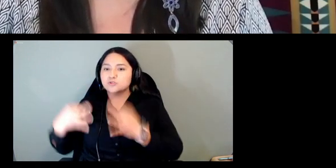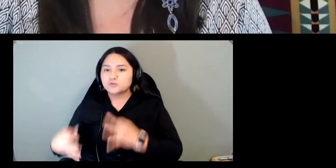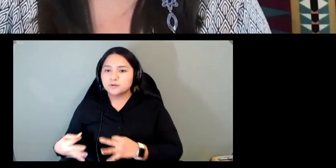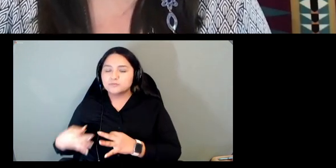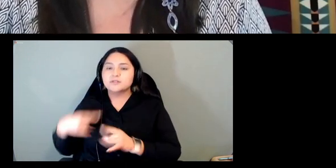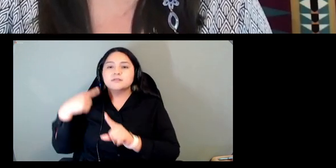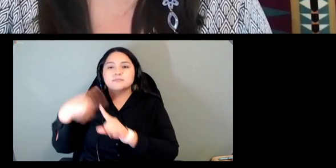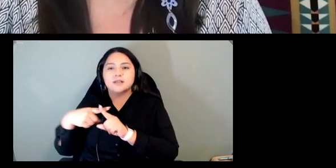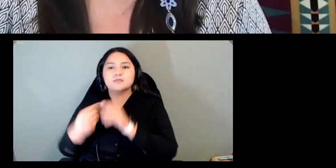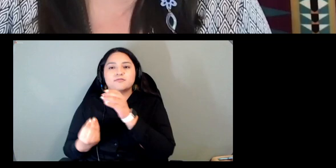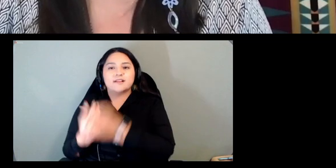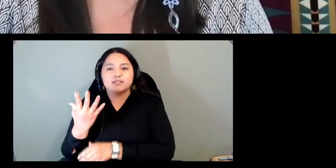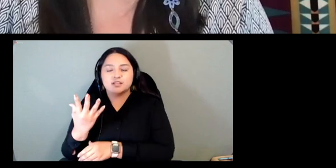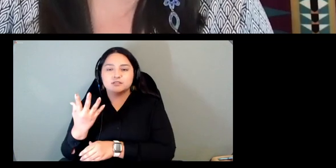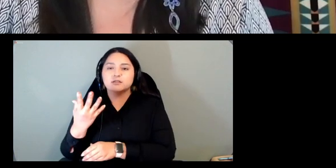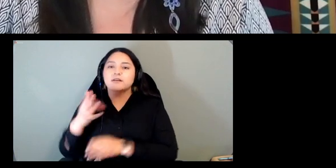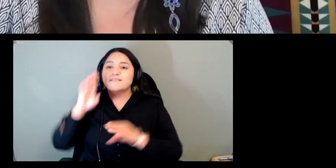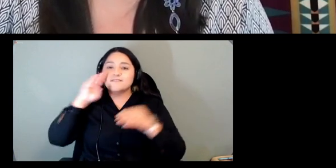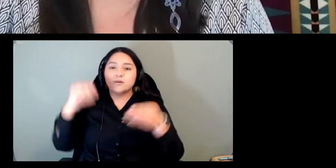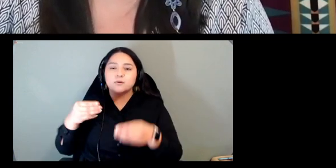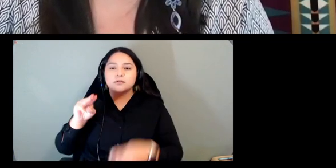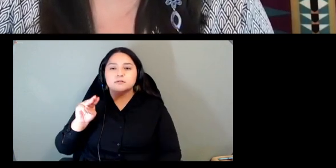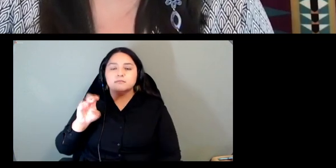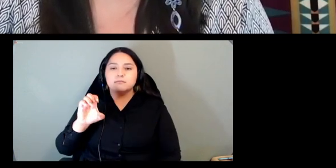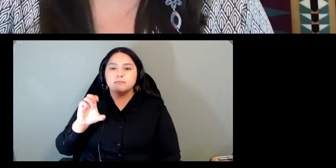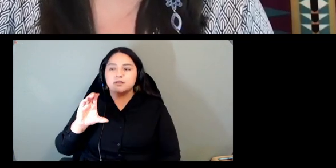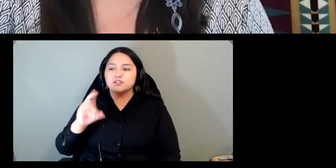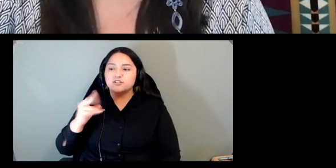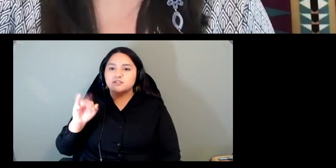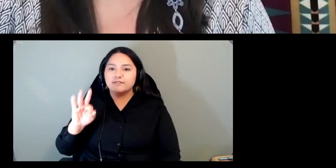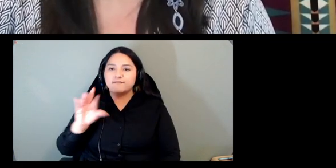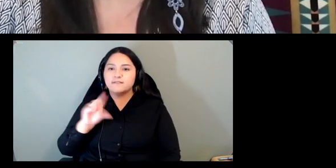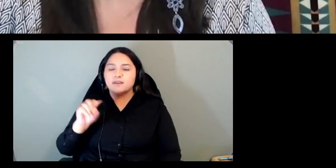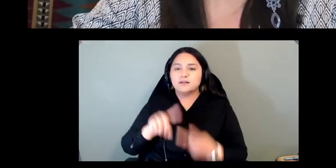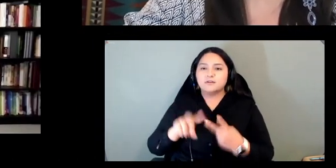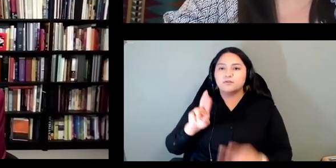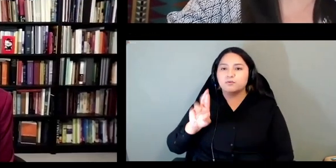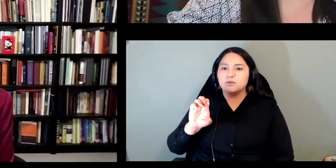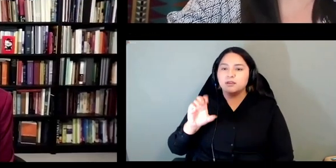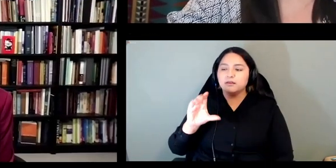with a focus on machis and algonquian languages welcome heather and olivia